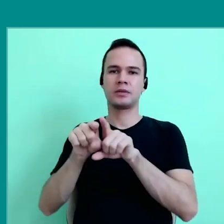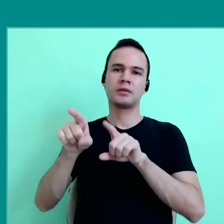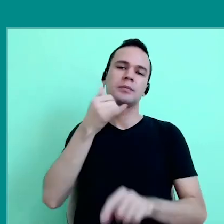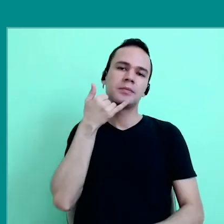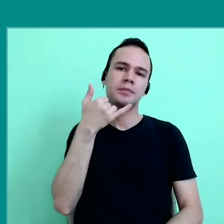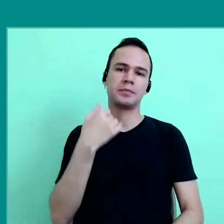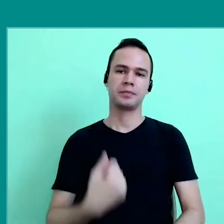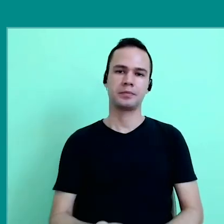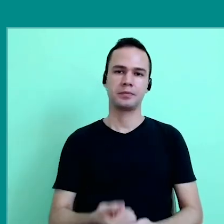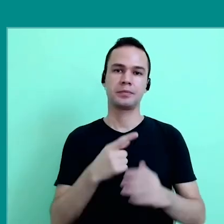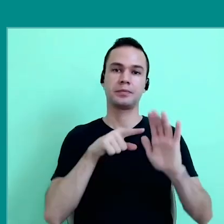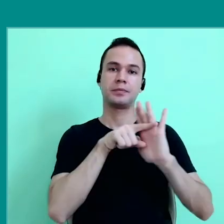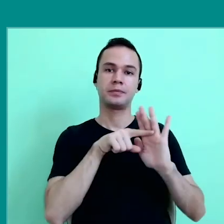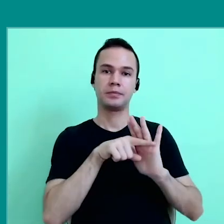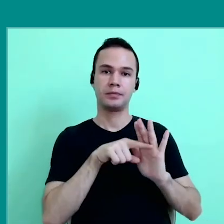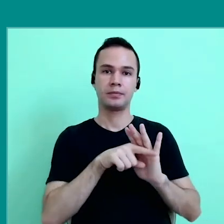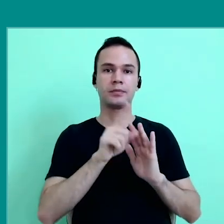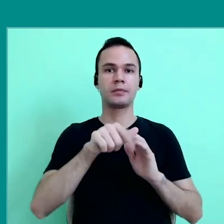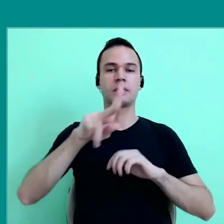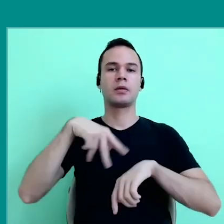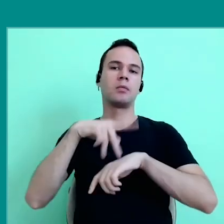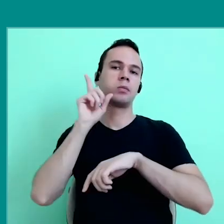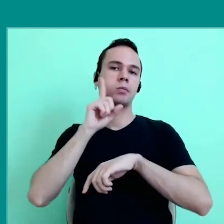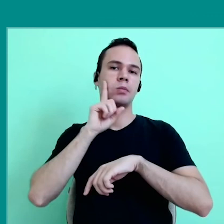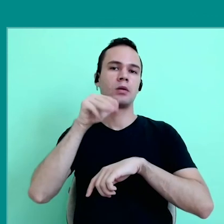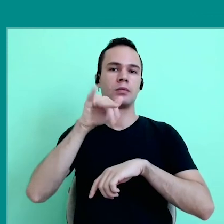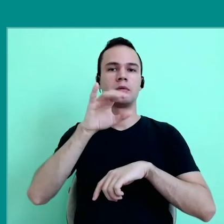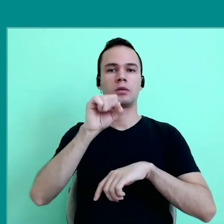This is a North American researcher, Misuko Ito,